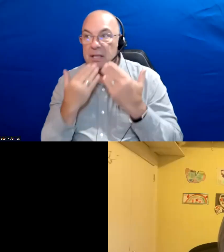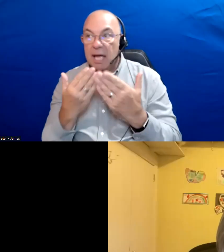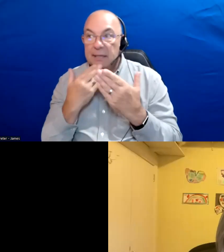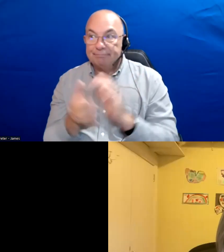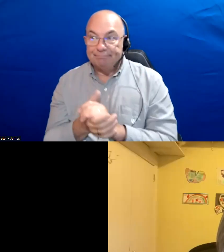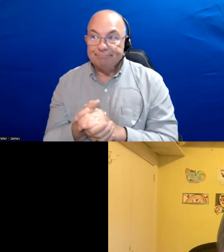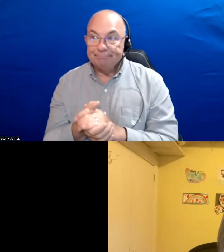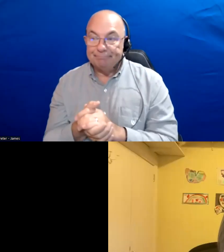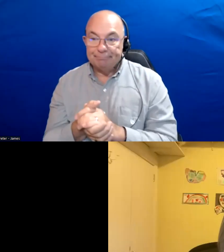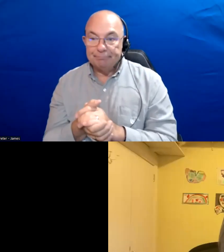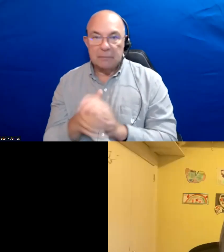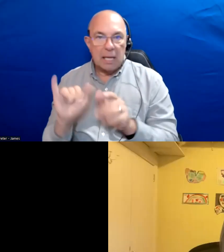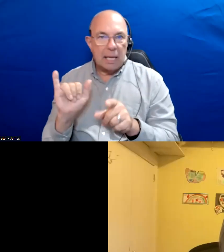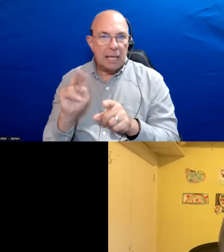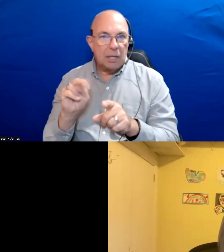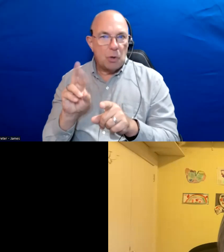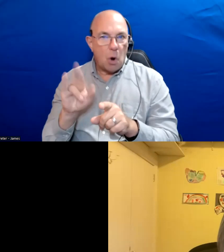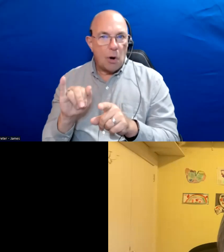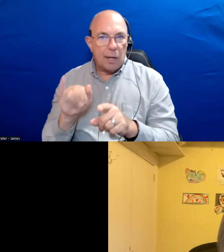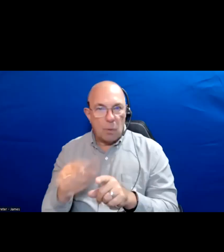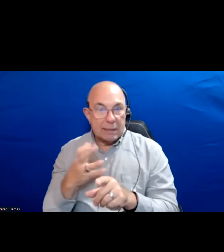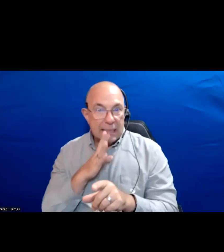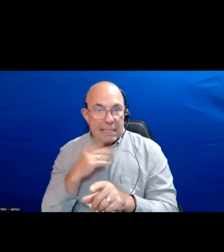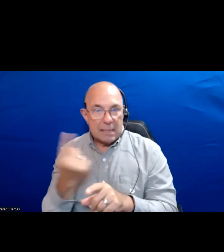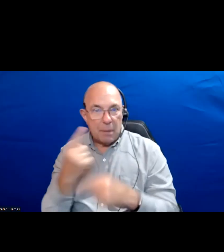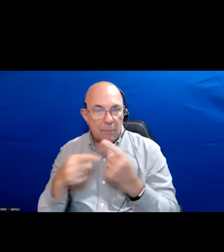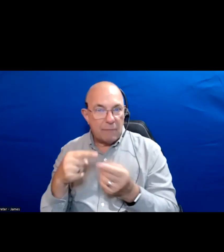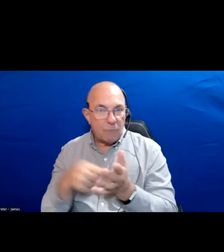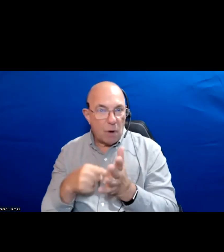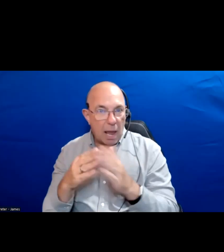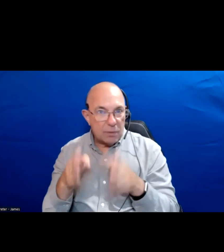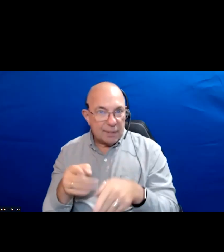Inori I saw you unmute it earlier did you want to speak on affordable housing?